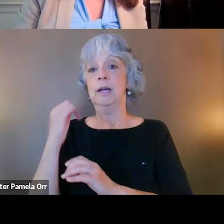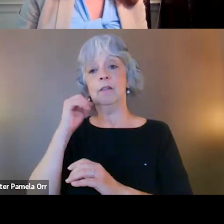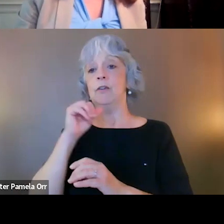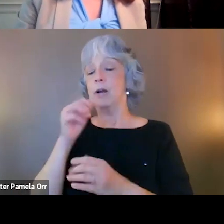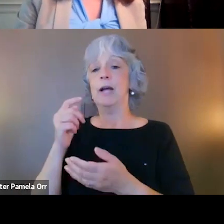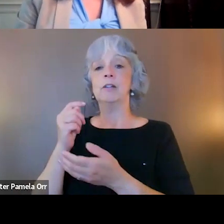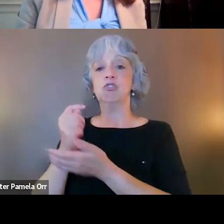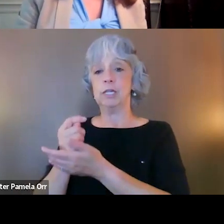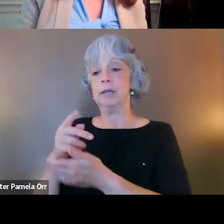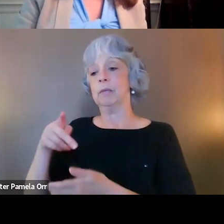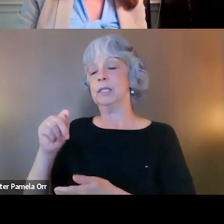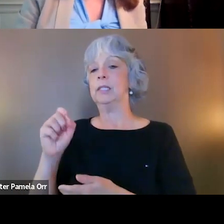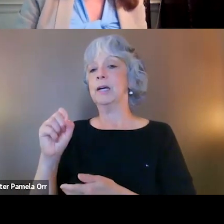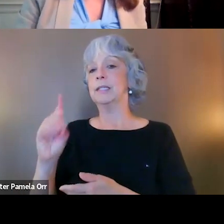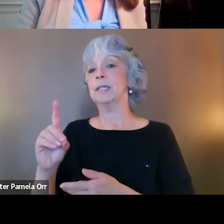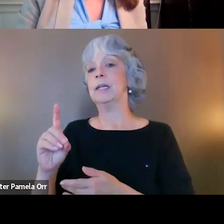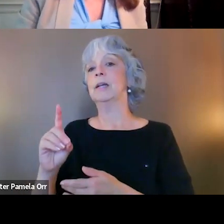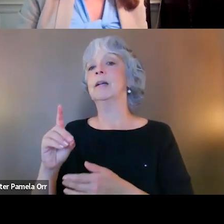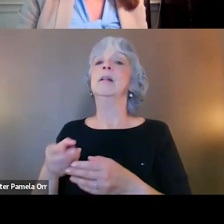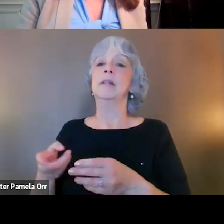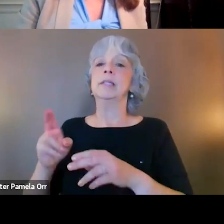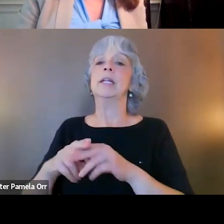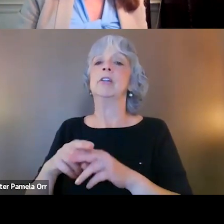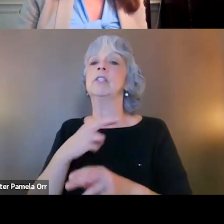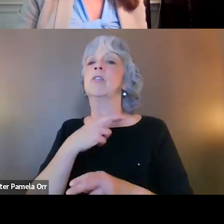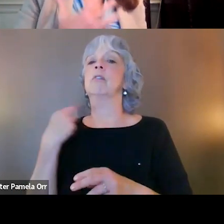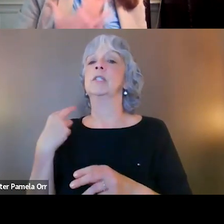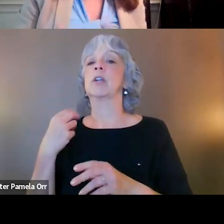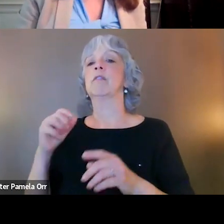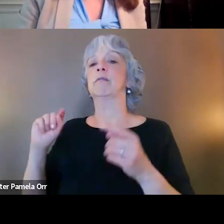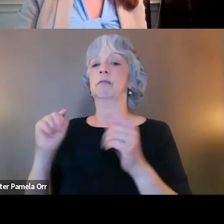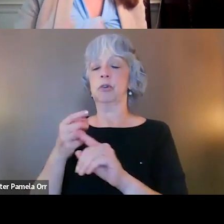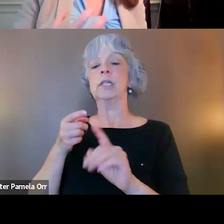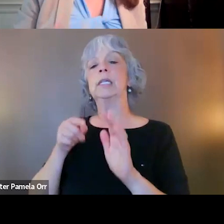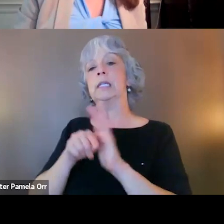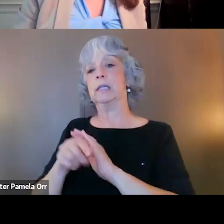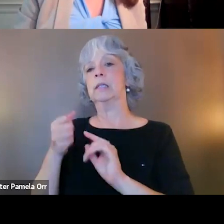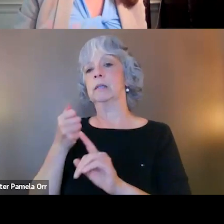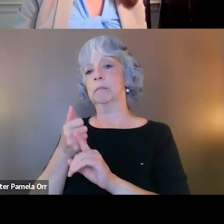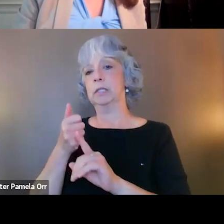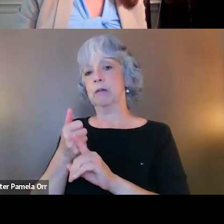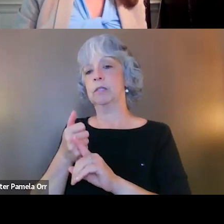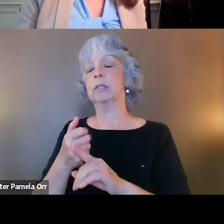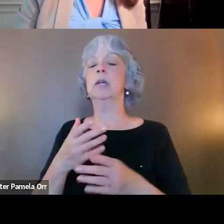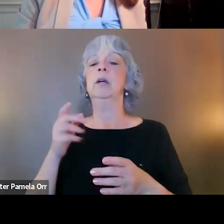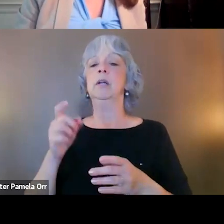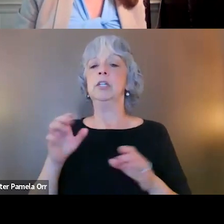leads to increased risk of suicide. So it's really incumbent upon us all to really do good diagnostic assessments